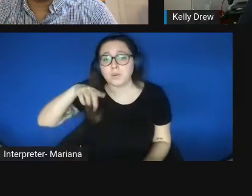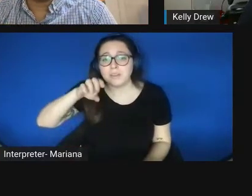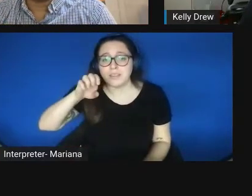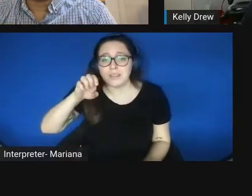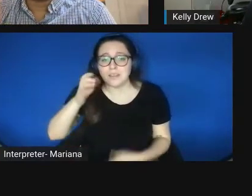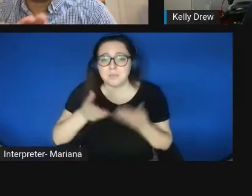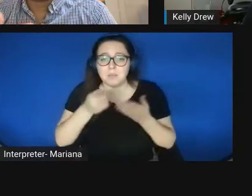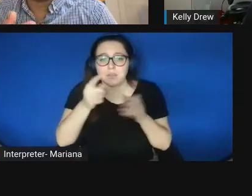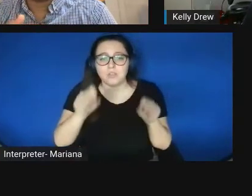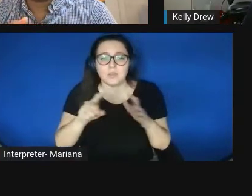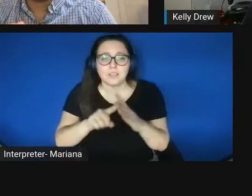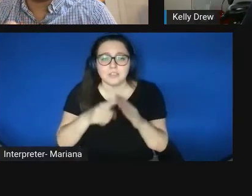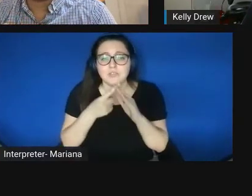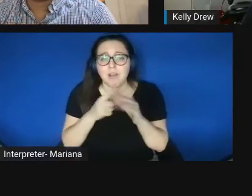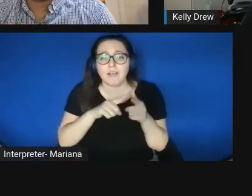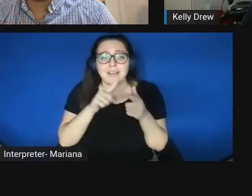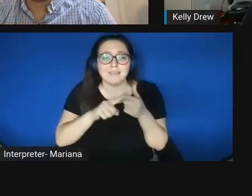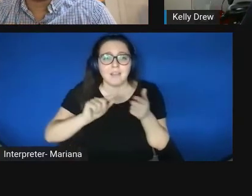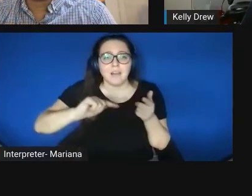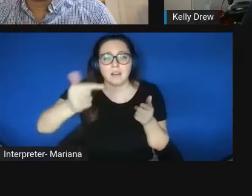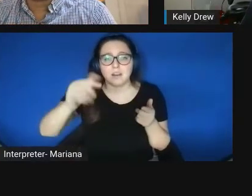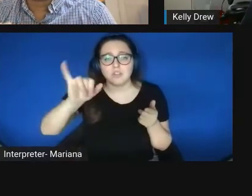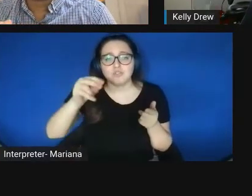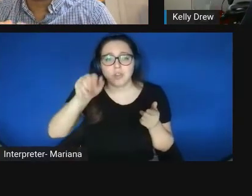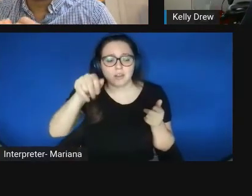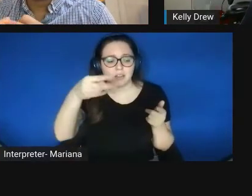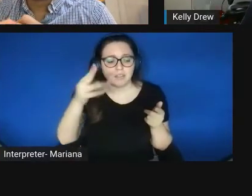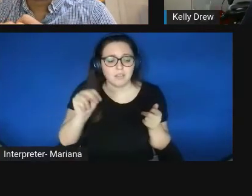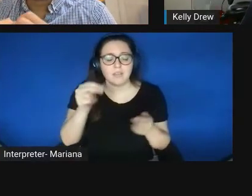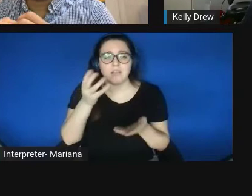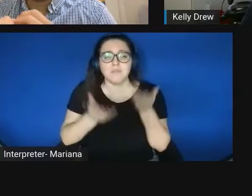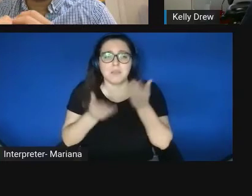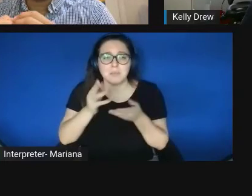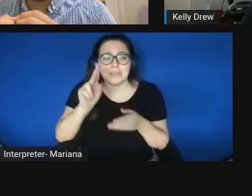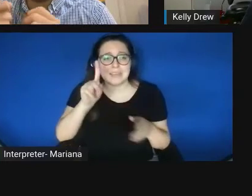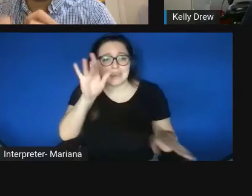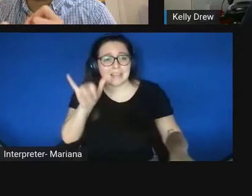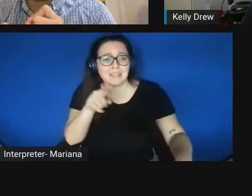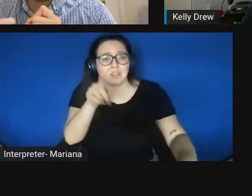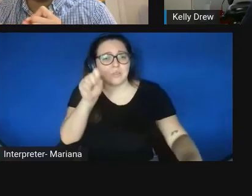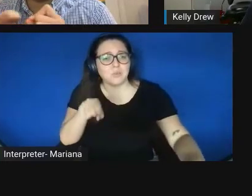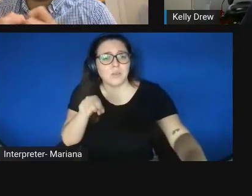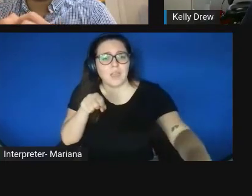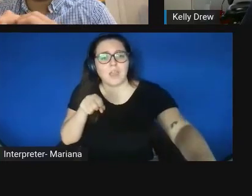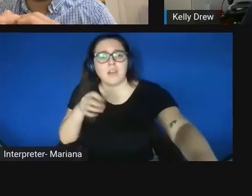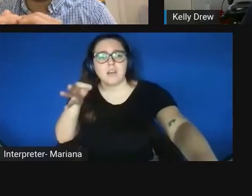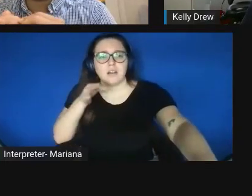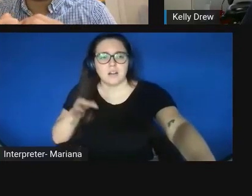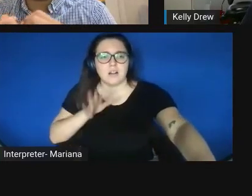and then Johnathan. And, Kelly, maybe you can, in fact, touch upon your experience with diversity supplement as well.